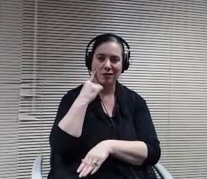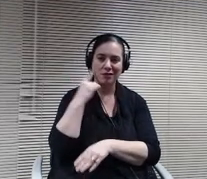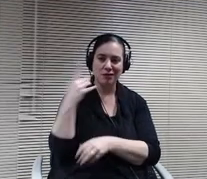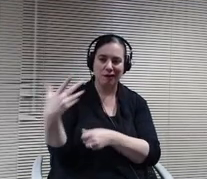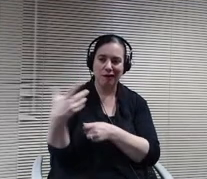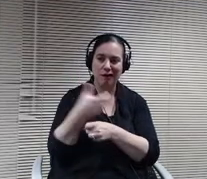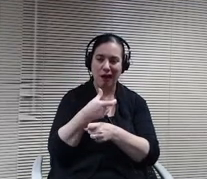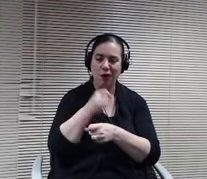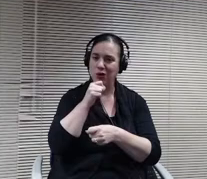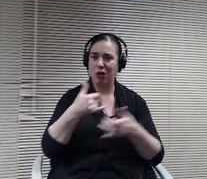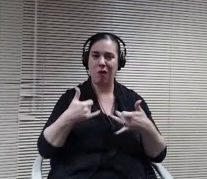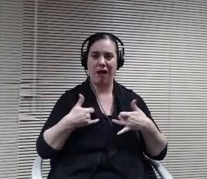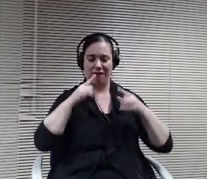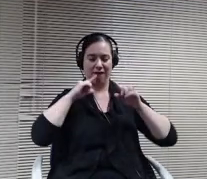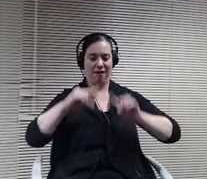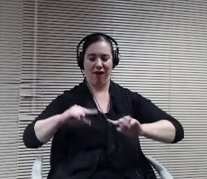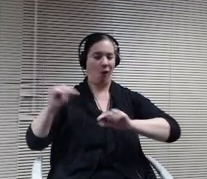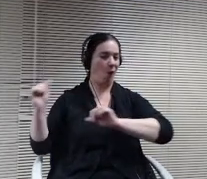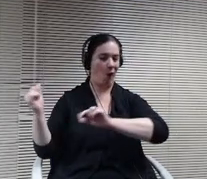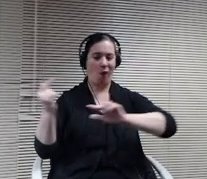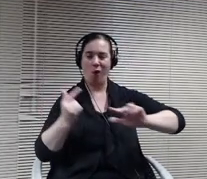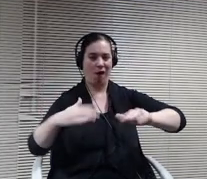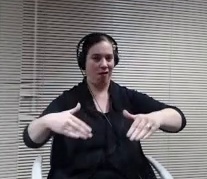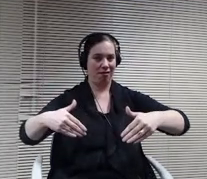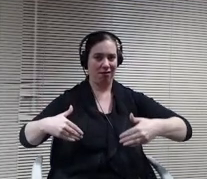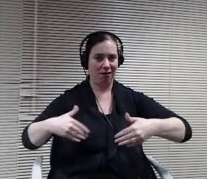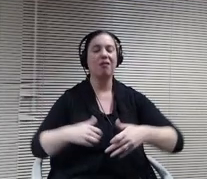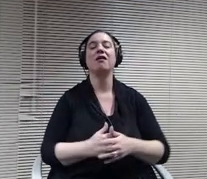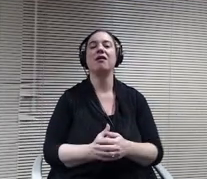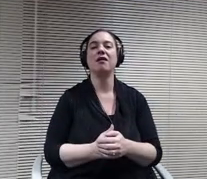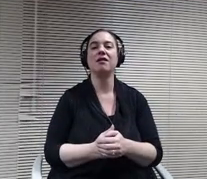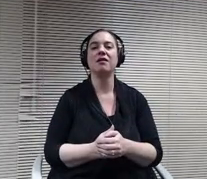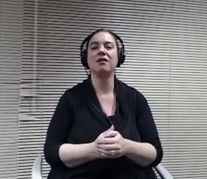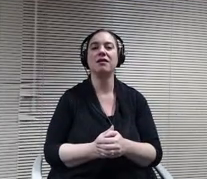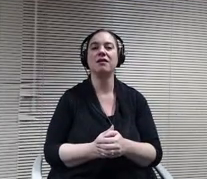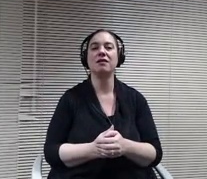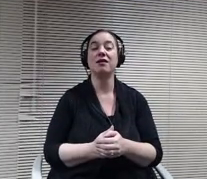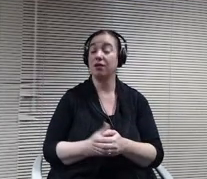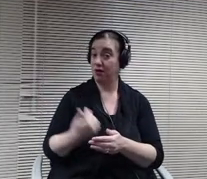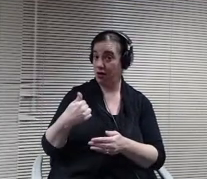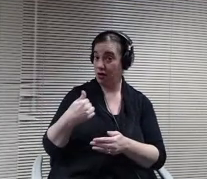students. So we're at a point now where about 83% of the high